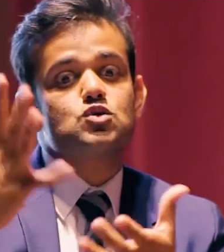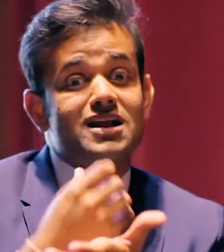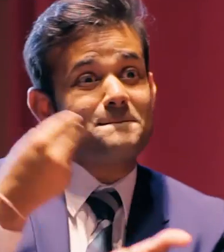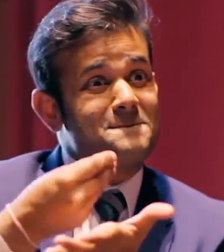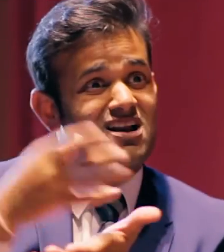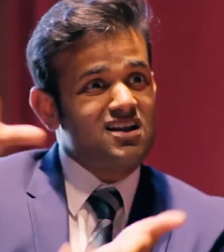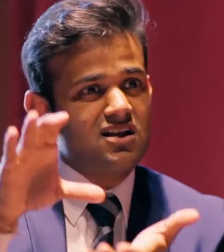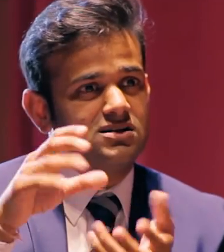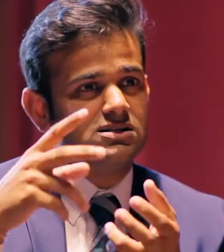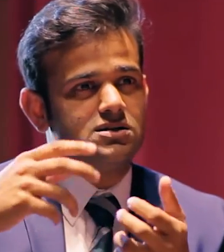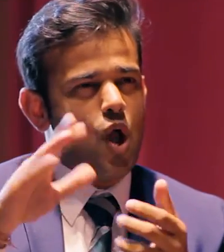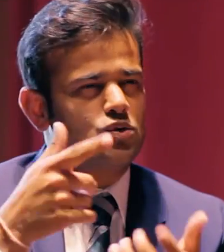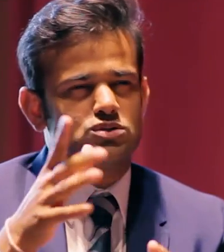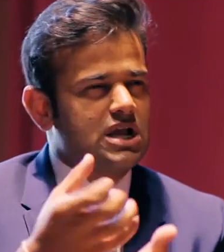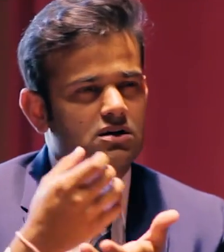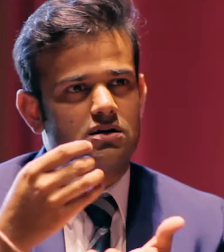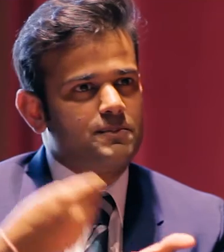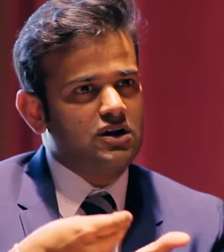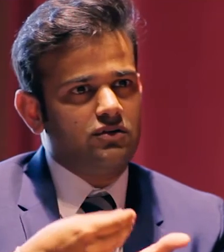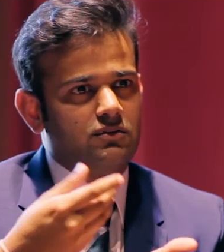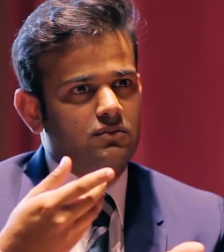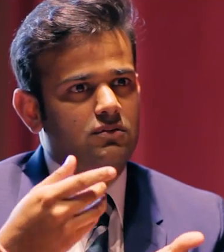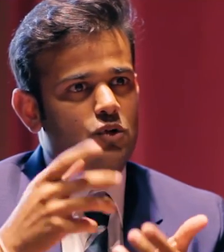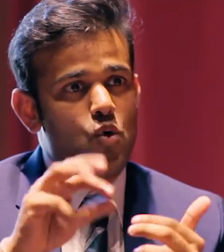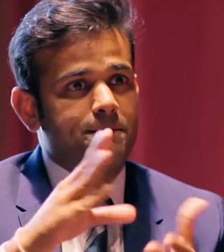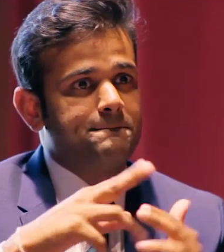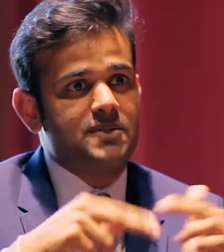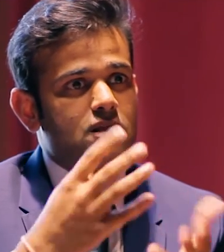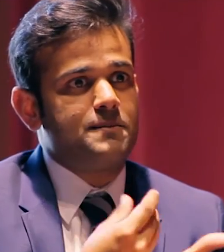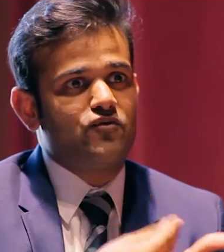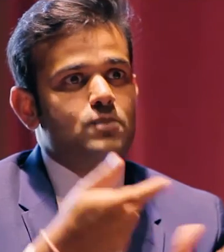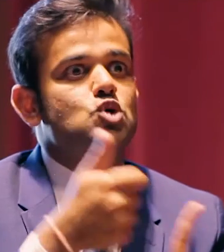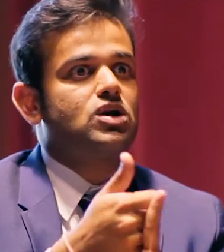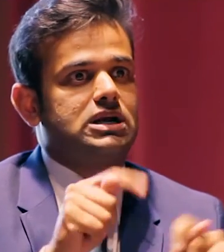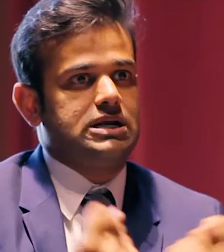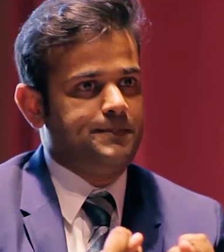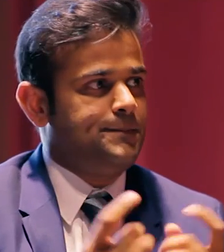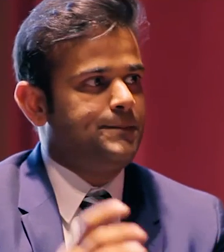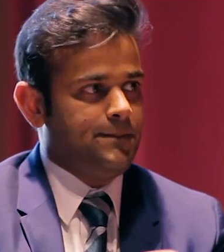I understand that you had to get investment, but how did you raise the money, how did you raise the capital,